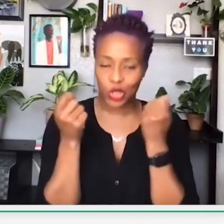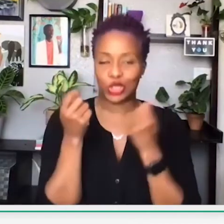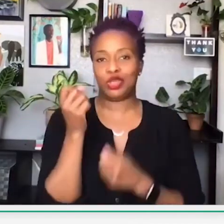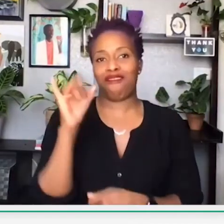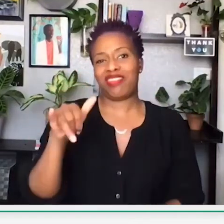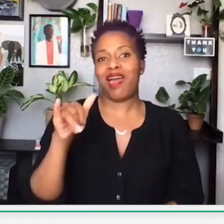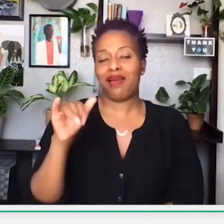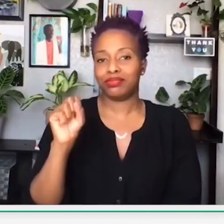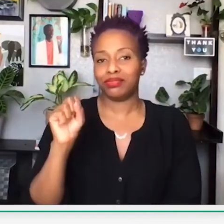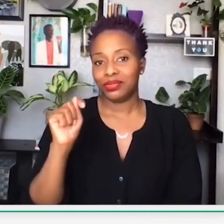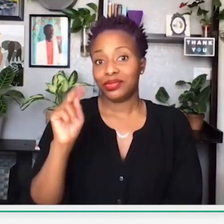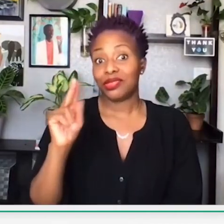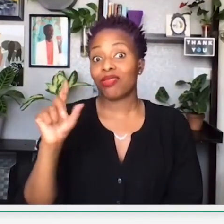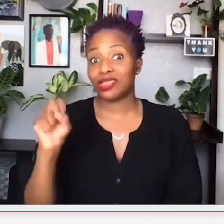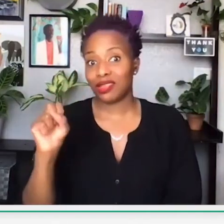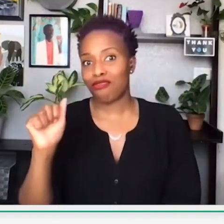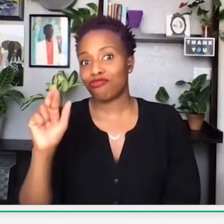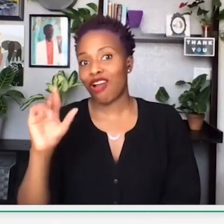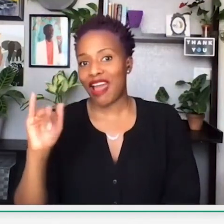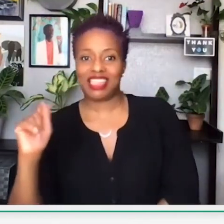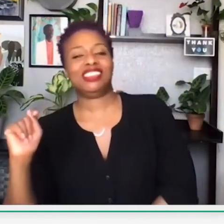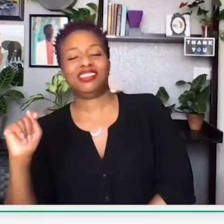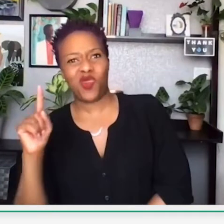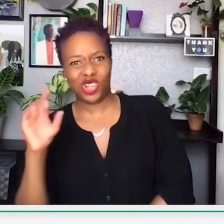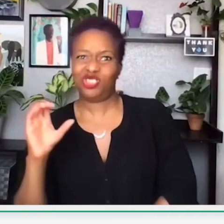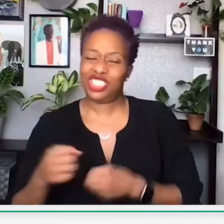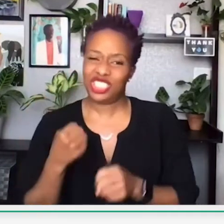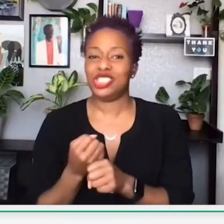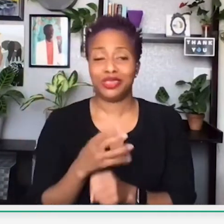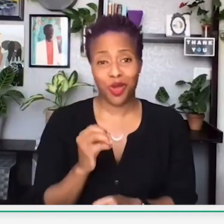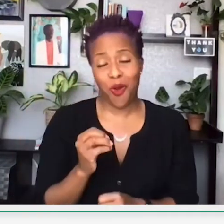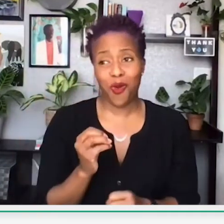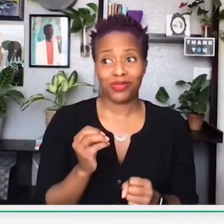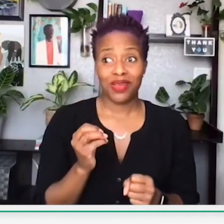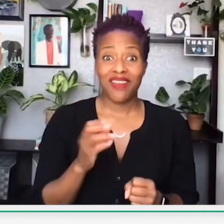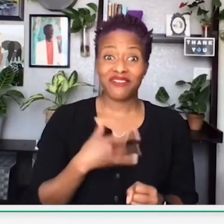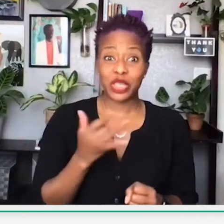So now we have approached the 100-year anniversary of the Tulsa Riots.